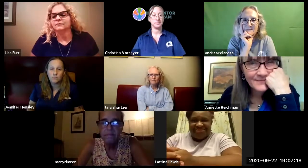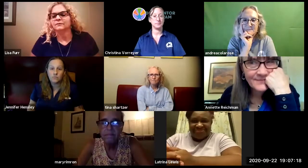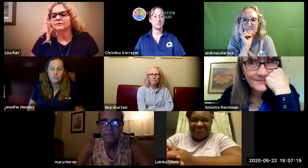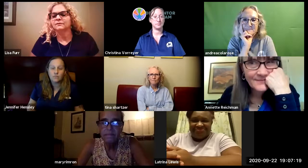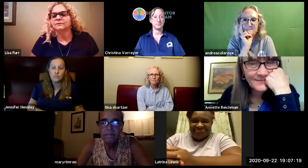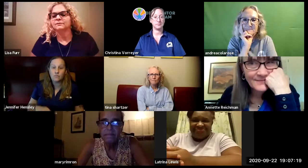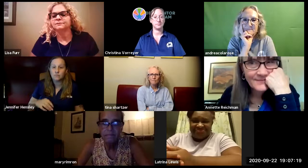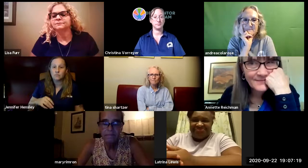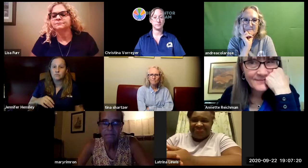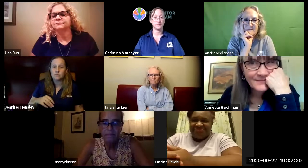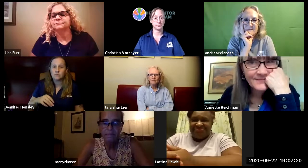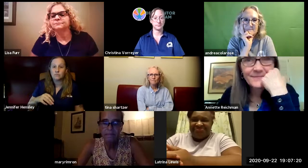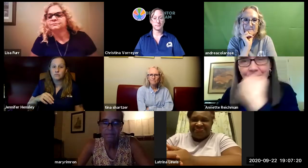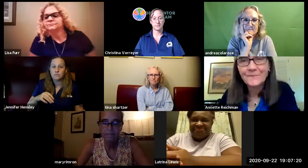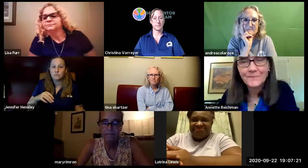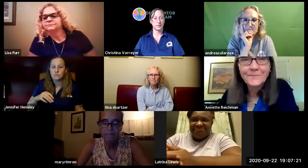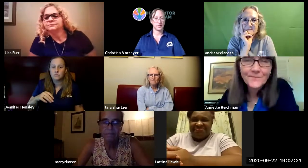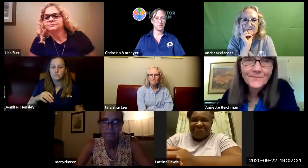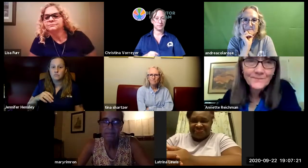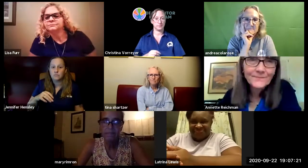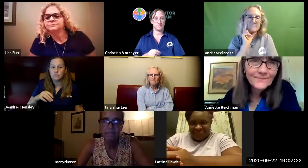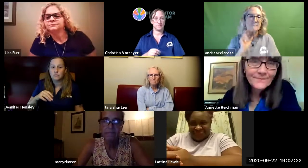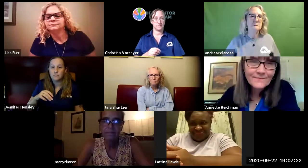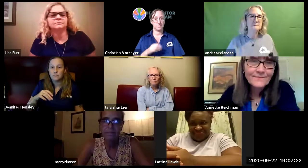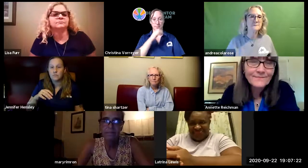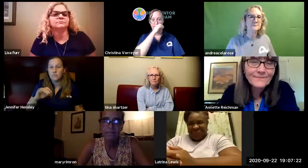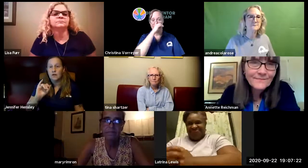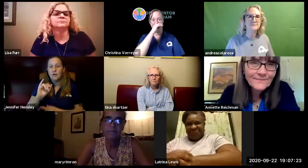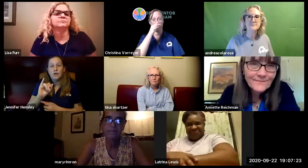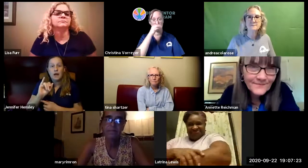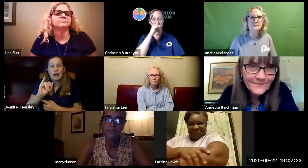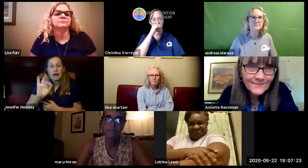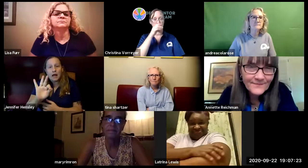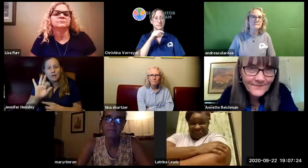we would welcome into our group and i hope that that does answer your question